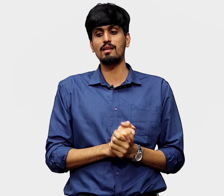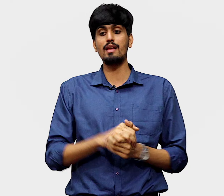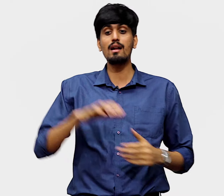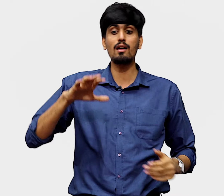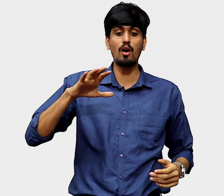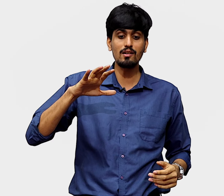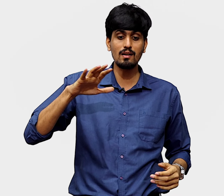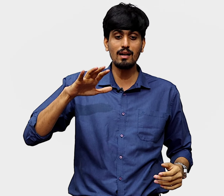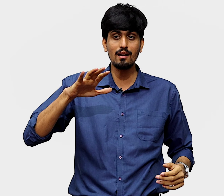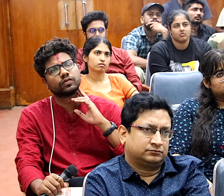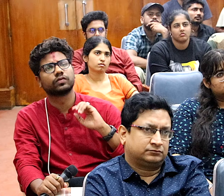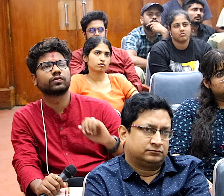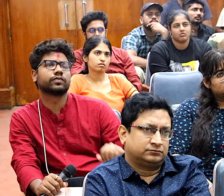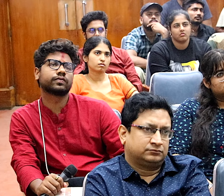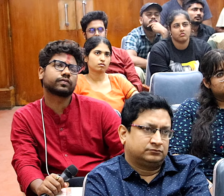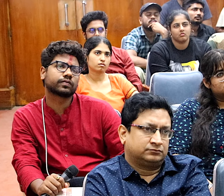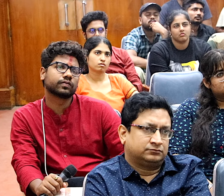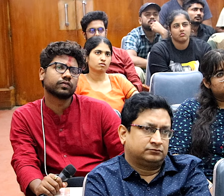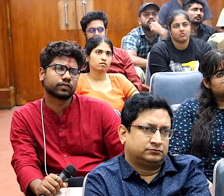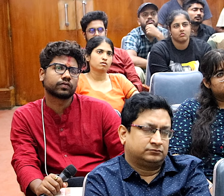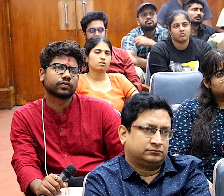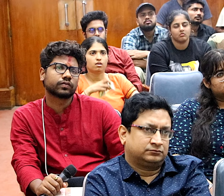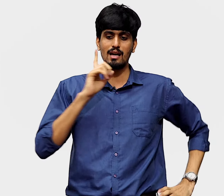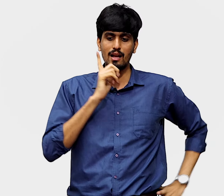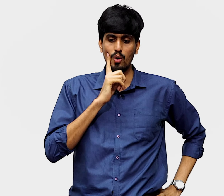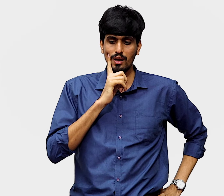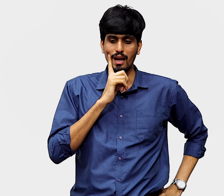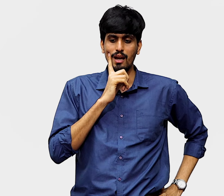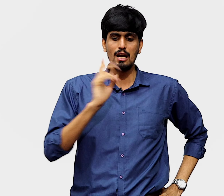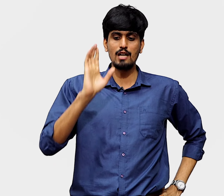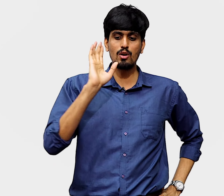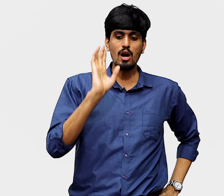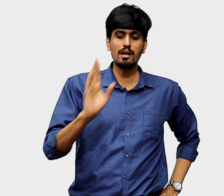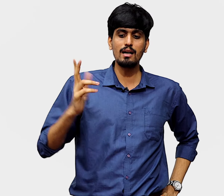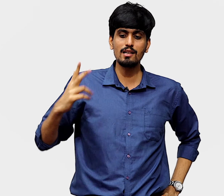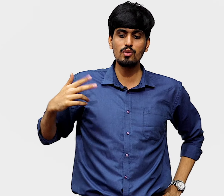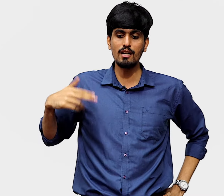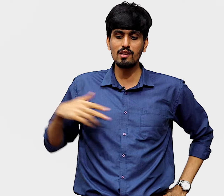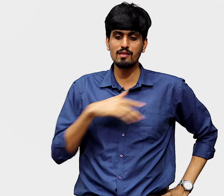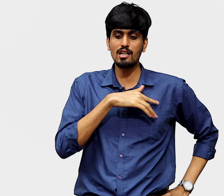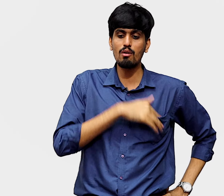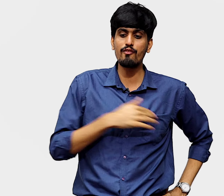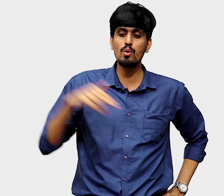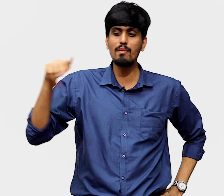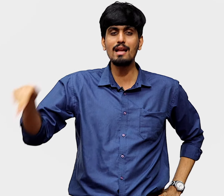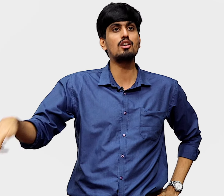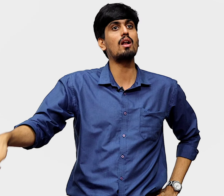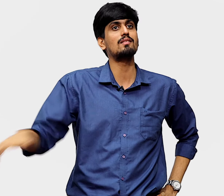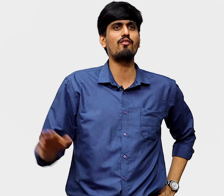and they are constantly reading about how the market is fluctuating. They are like okay, it would not hurt us to invest right now a few million dollars here,